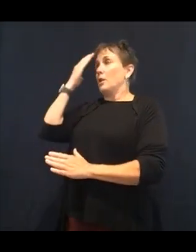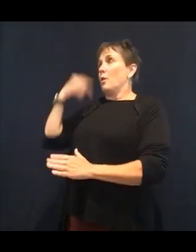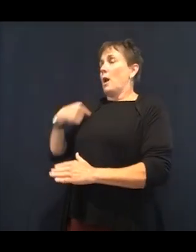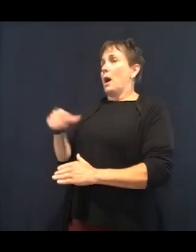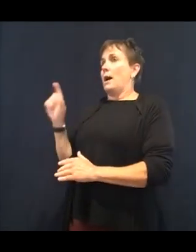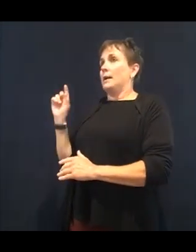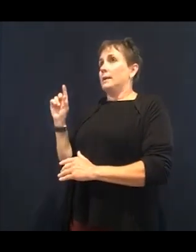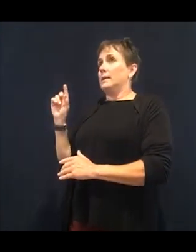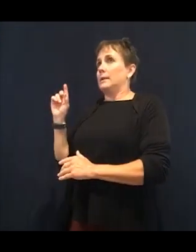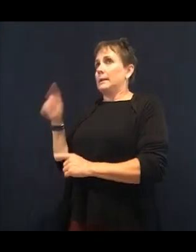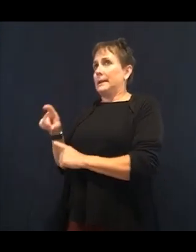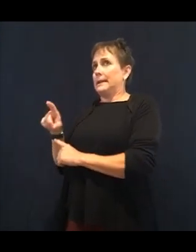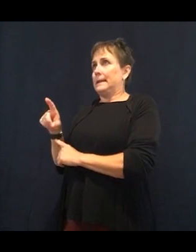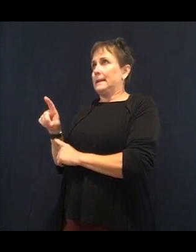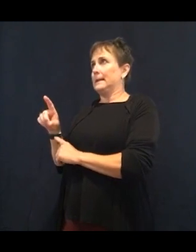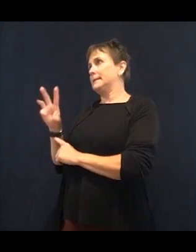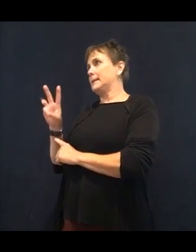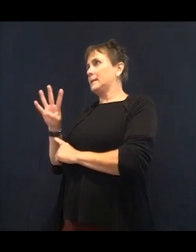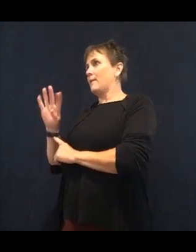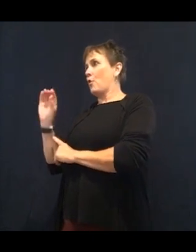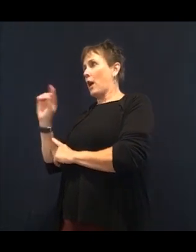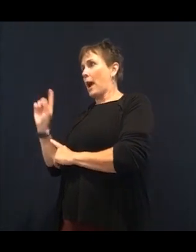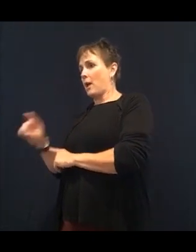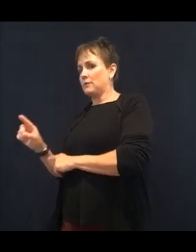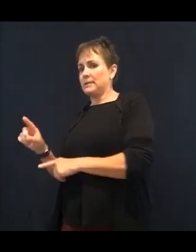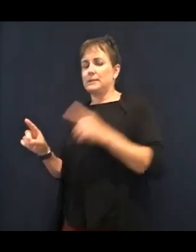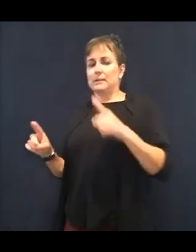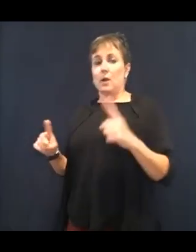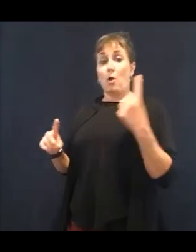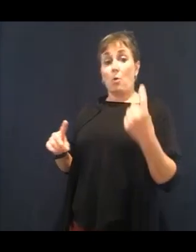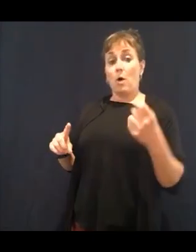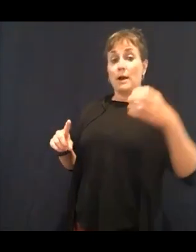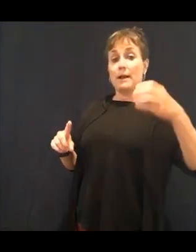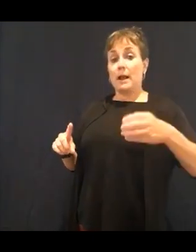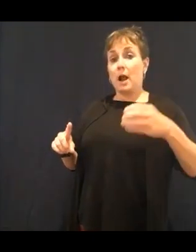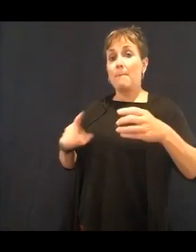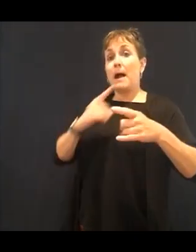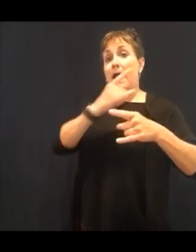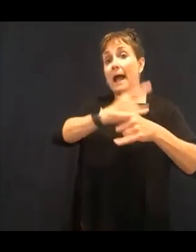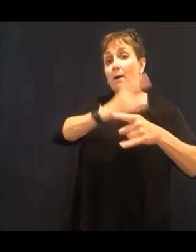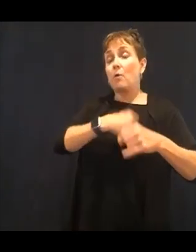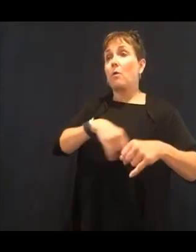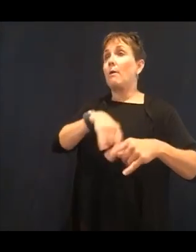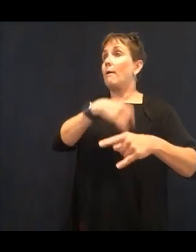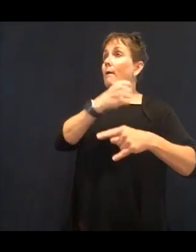more cups of water just to be at even. OK,